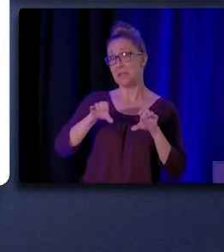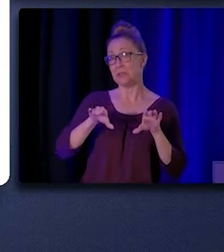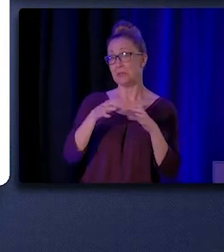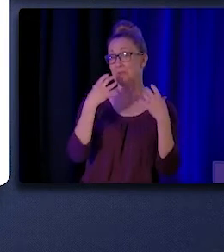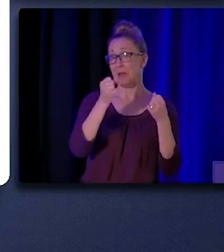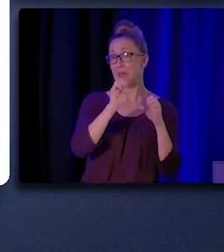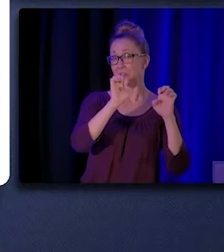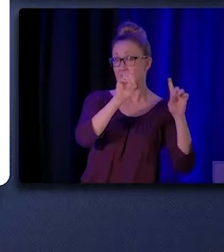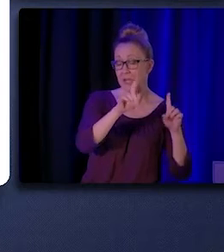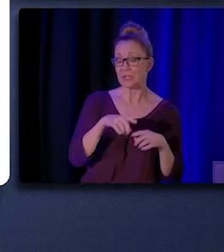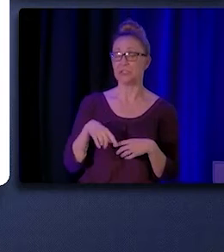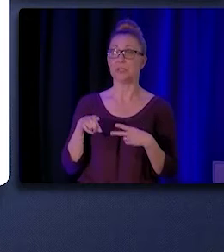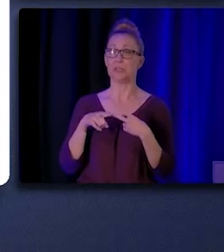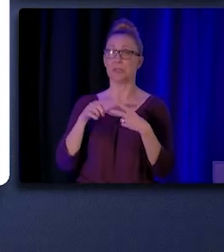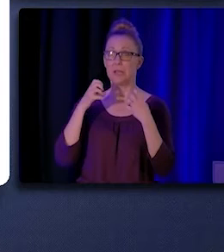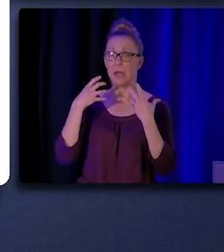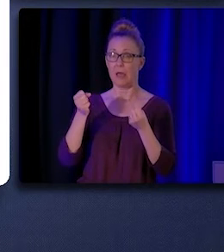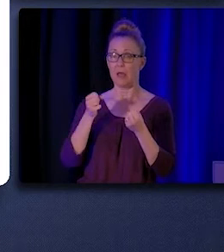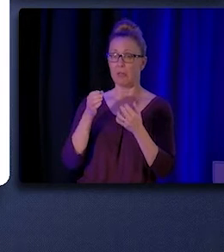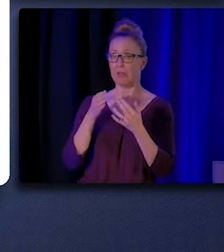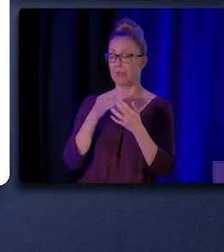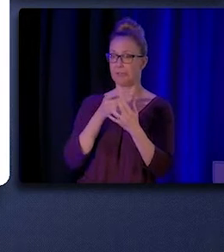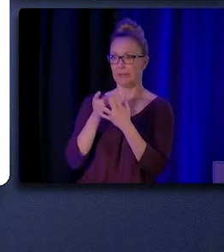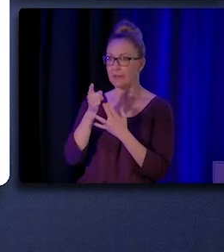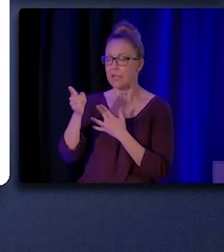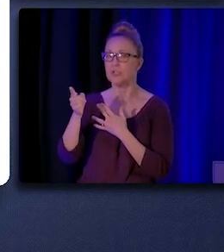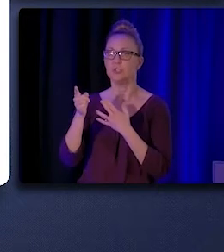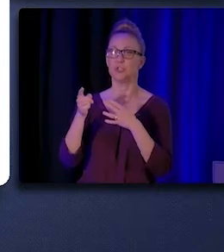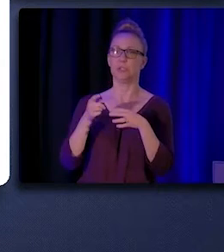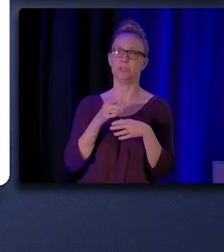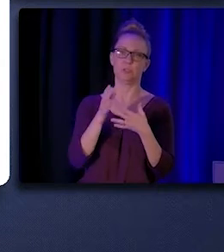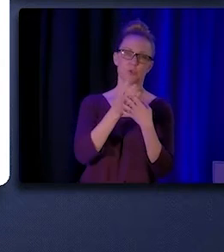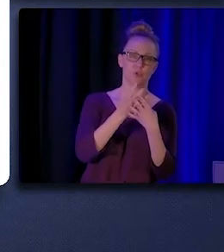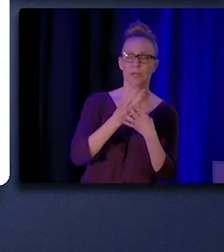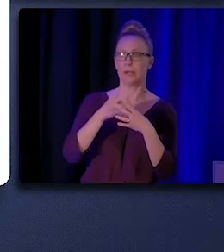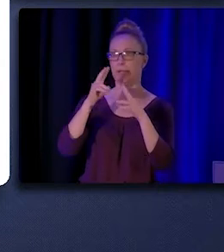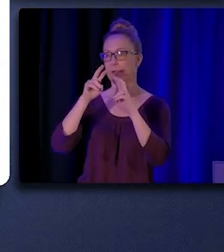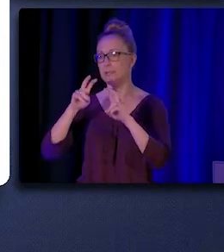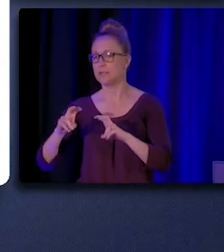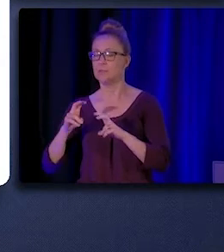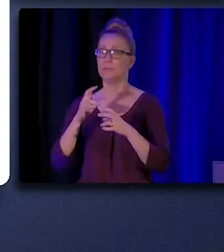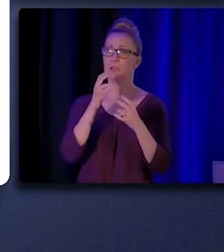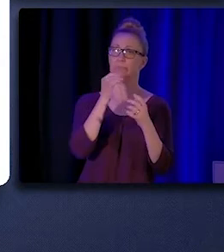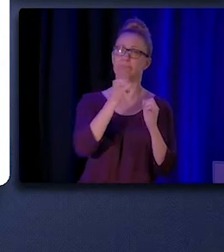health navigation, screening, and assessment, or individual support and advocacy.